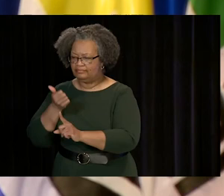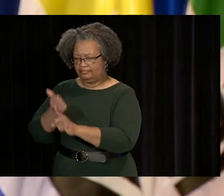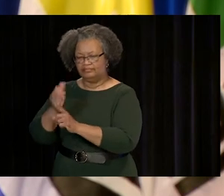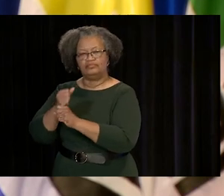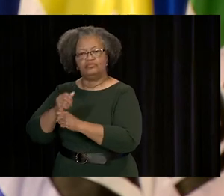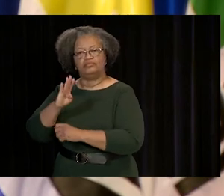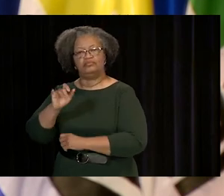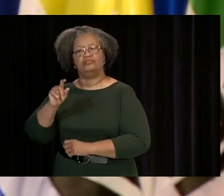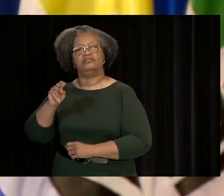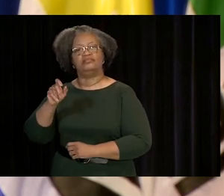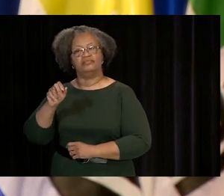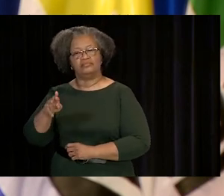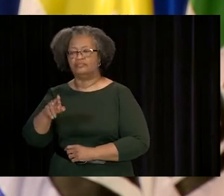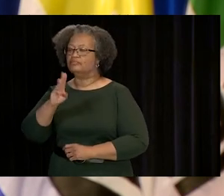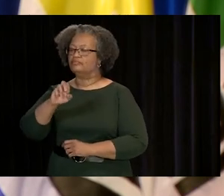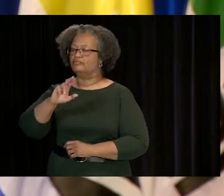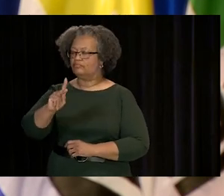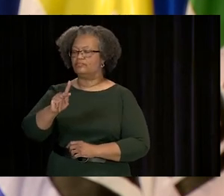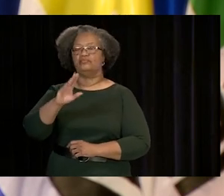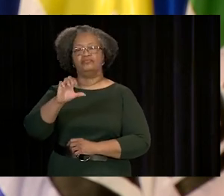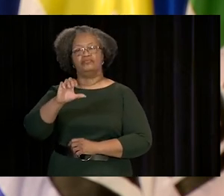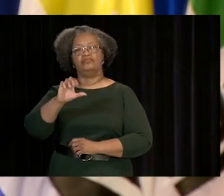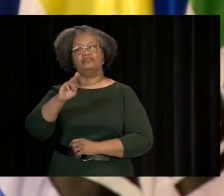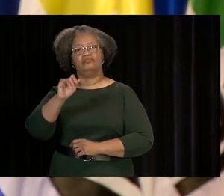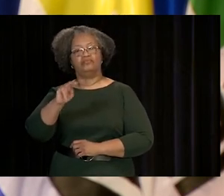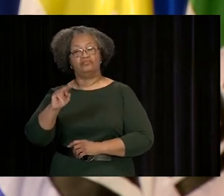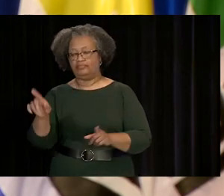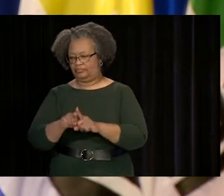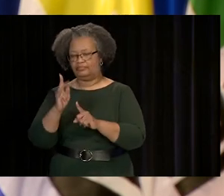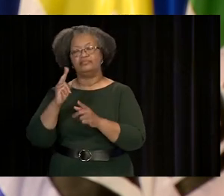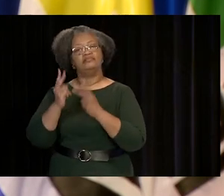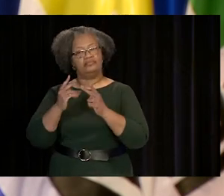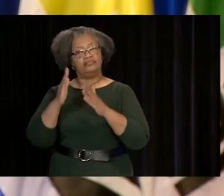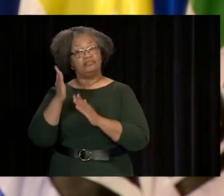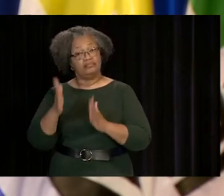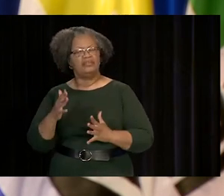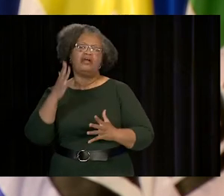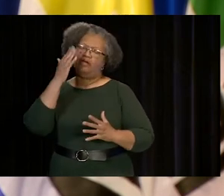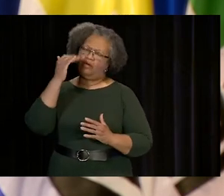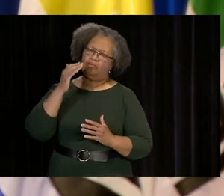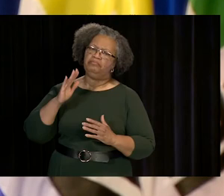SERIAL INVESTOR, AND SELF-MADE BILLIONAIRE MARK CUBAN AS OUR GUEST SPEAKER.